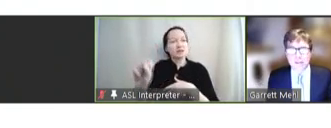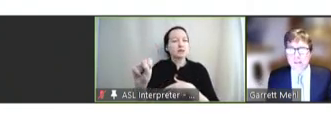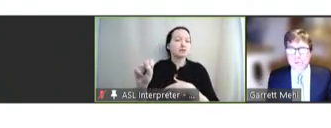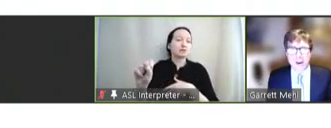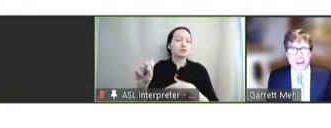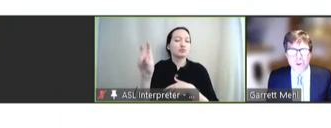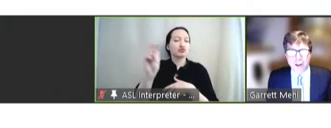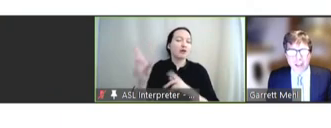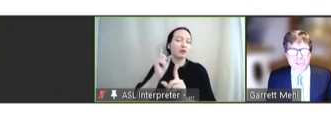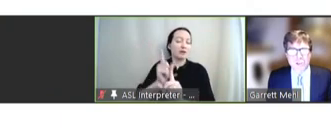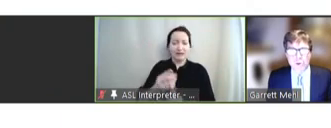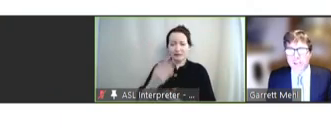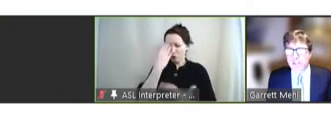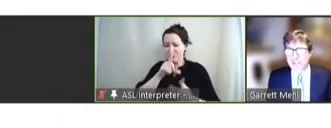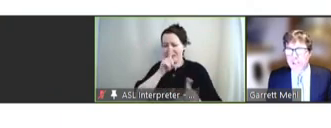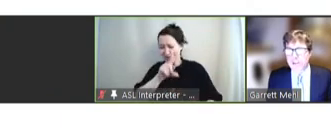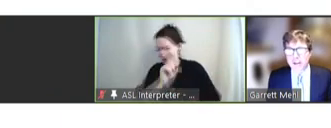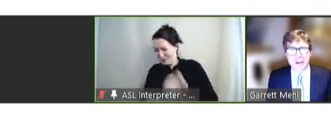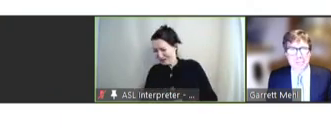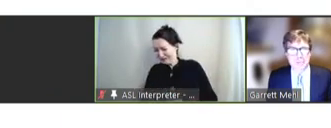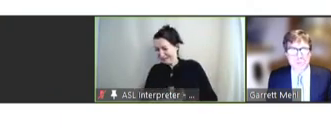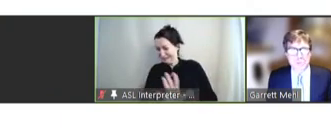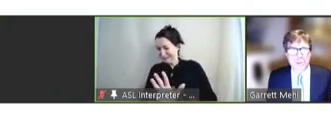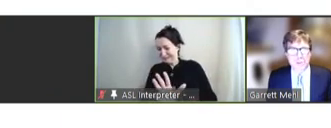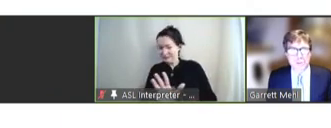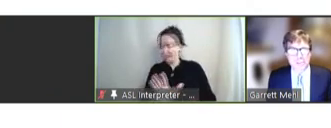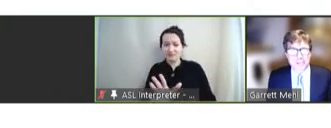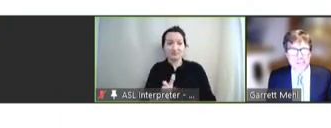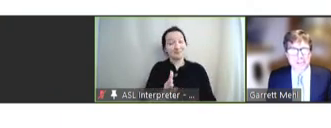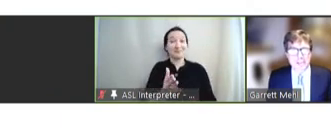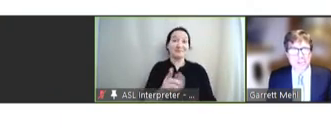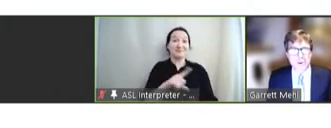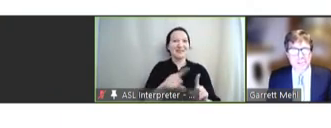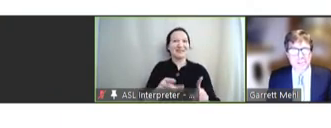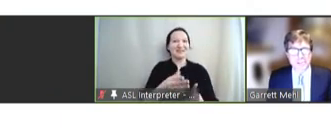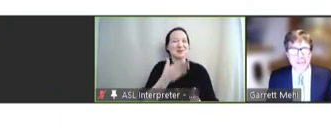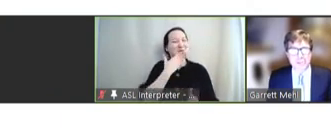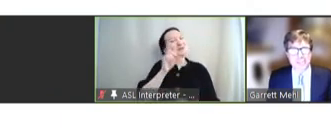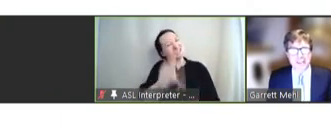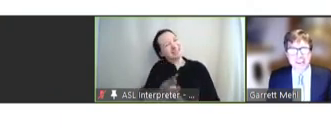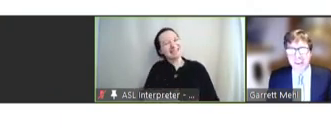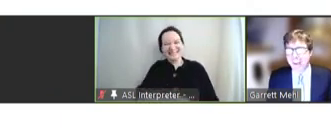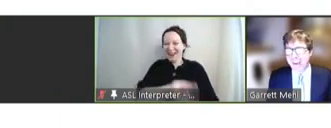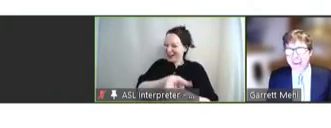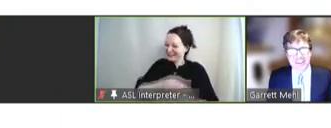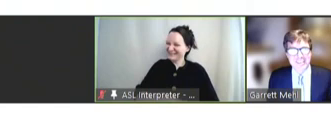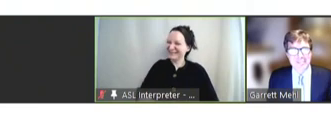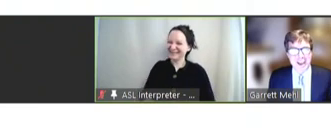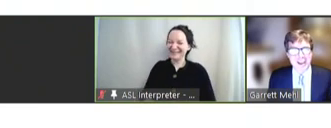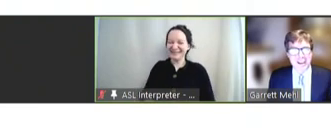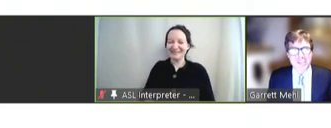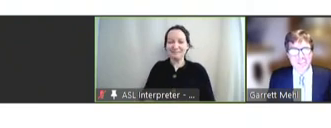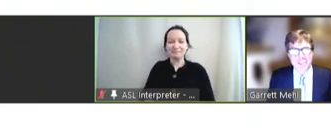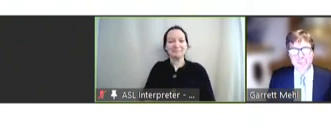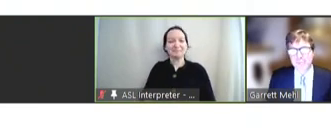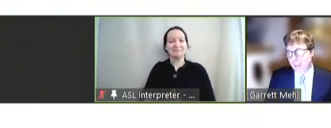So, I don't know if I answered your question. It was a good set of questions. Tough ones. Back over to you. Thanks.